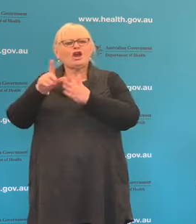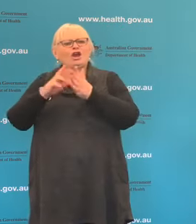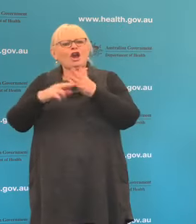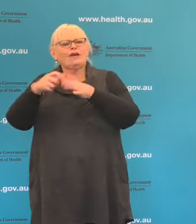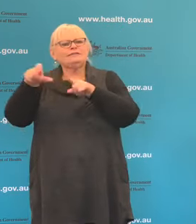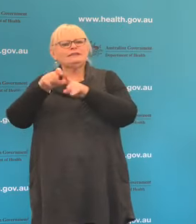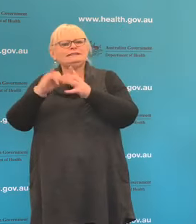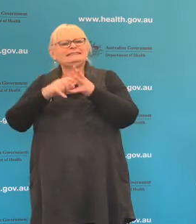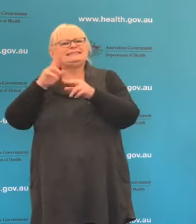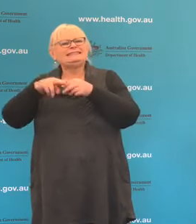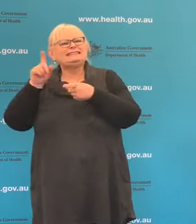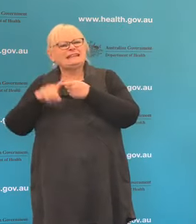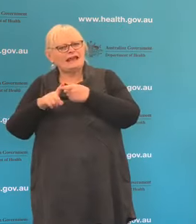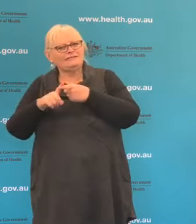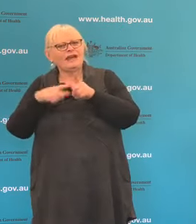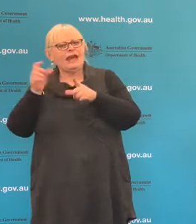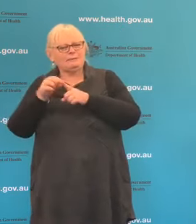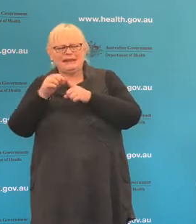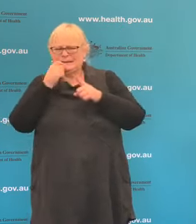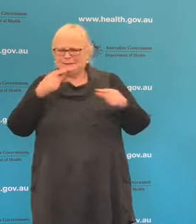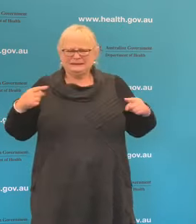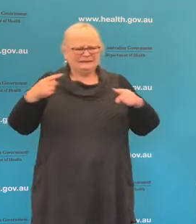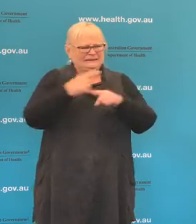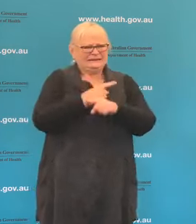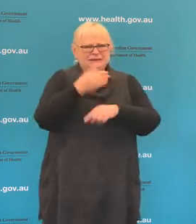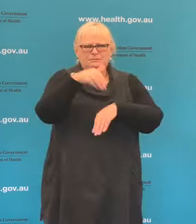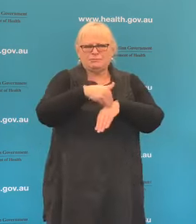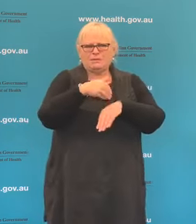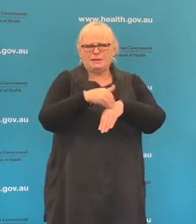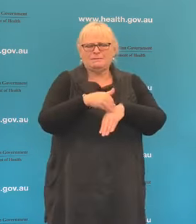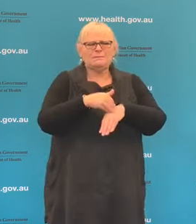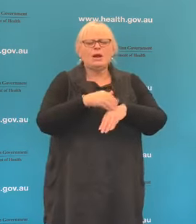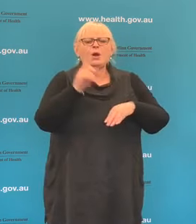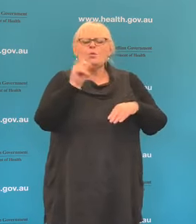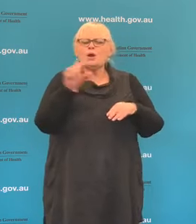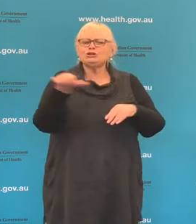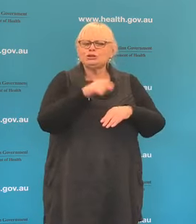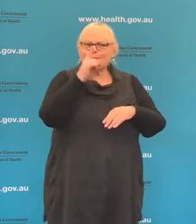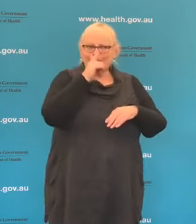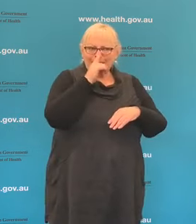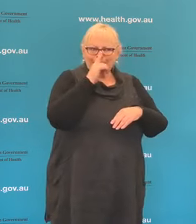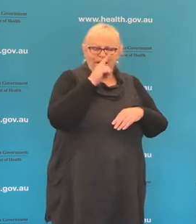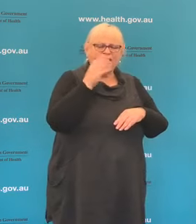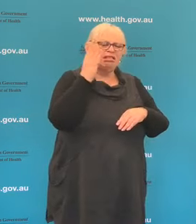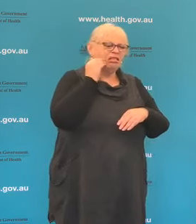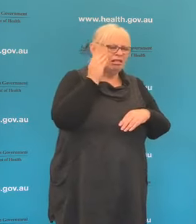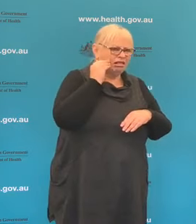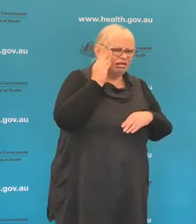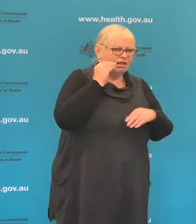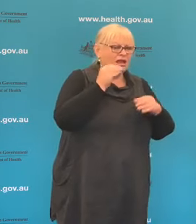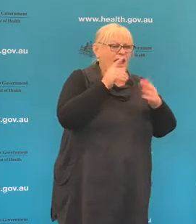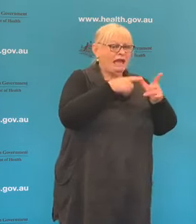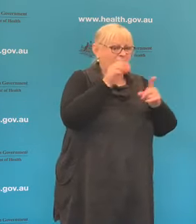diabetes patients with that CGM app should do? Should they keep the COVIDSafe app on, should they take it off?